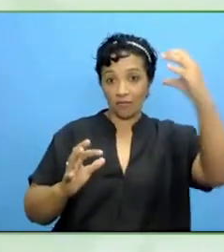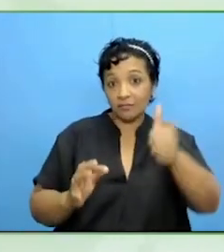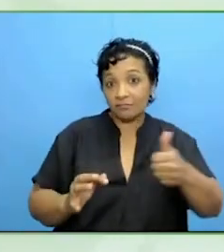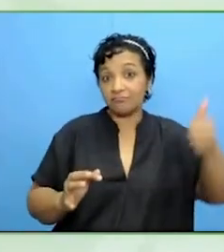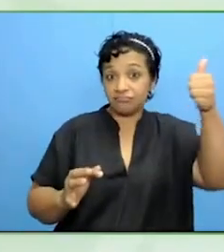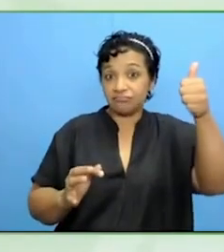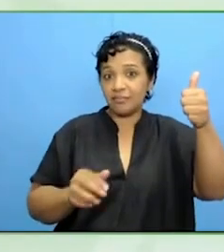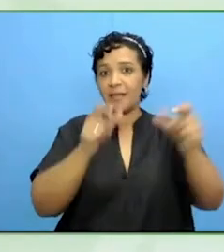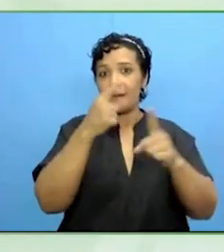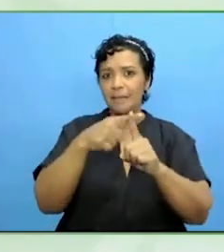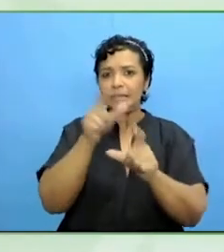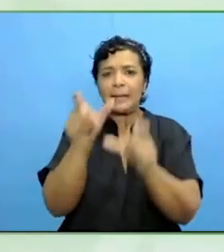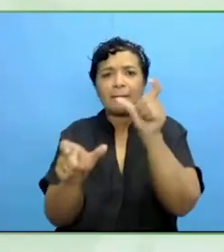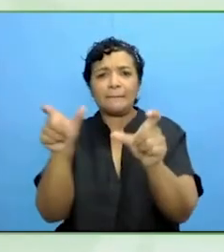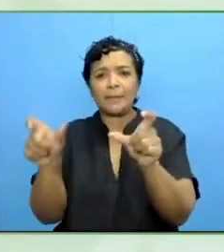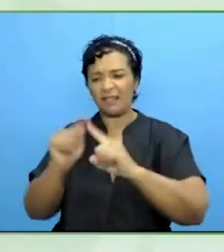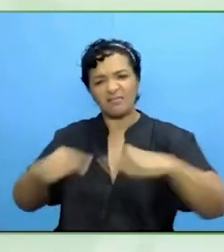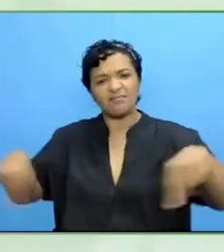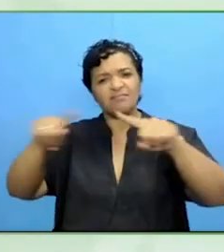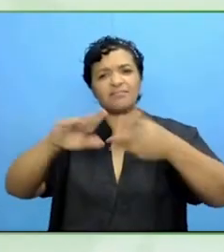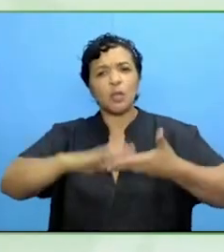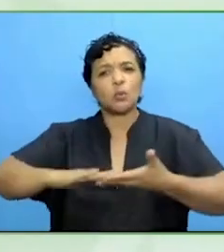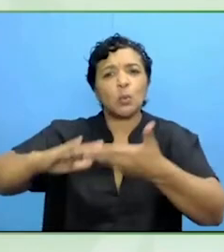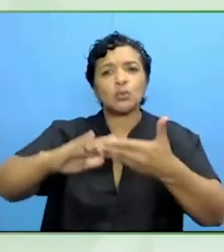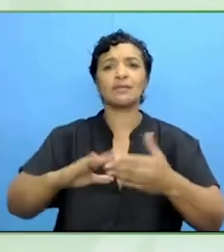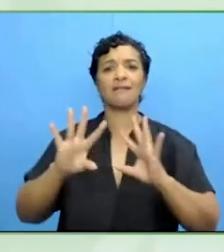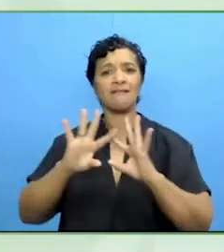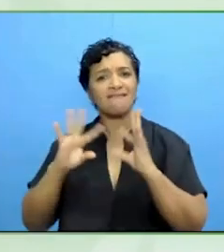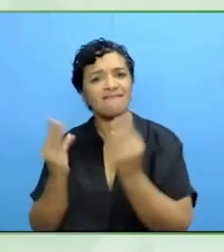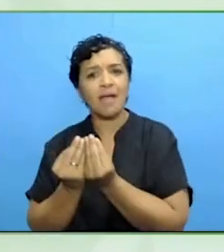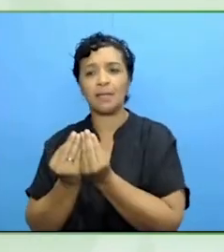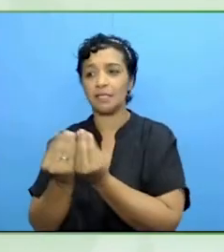the families, those that represent the people, those that develop